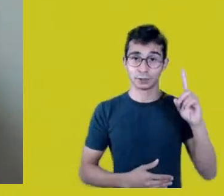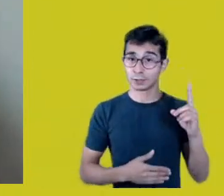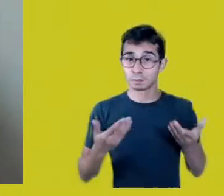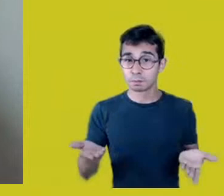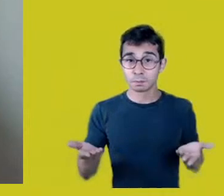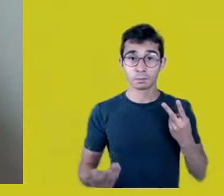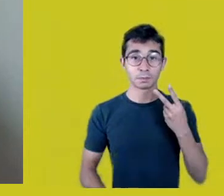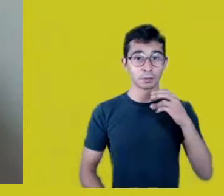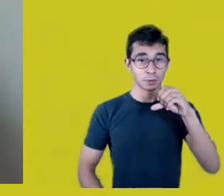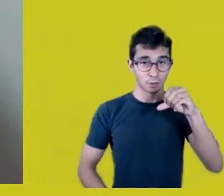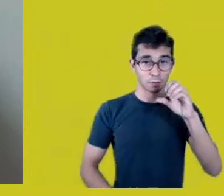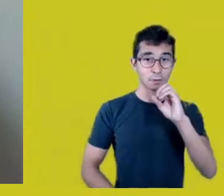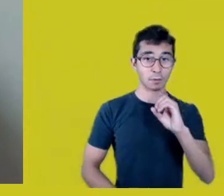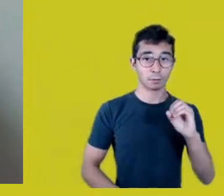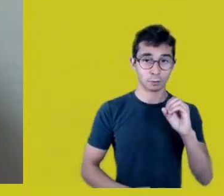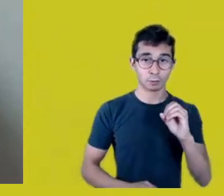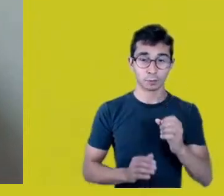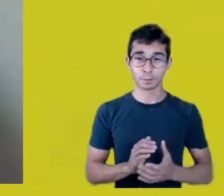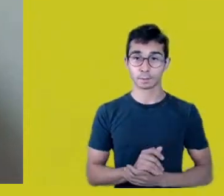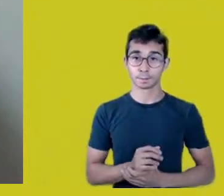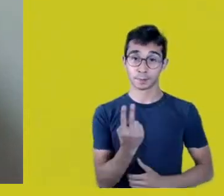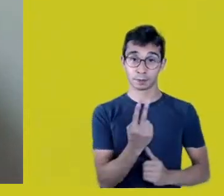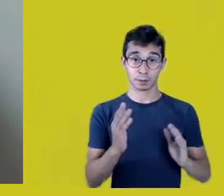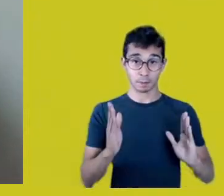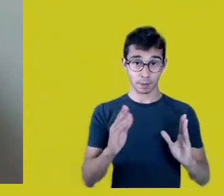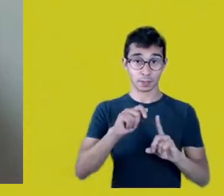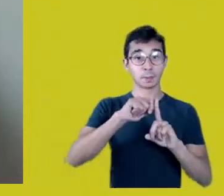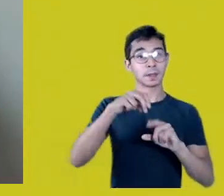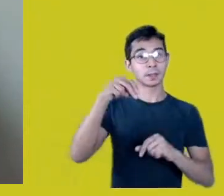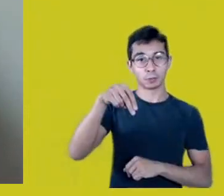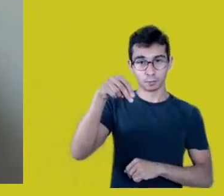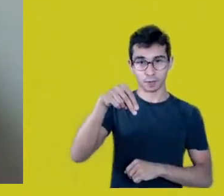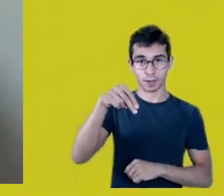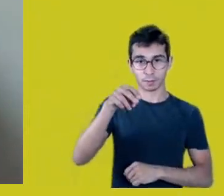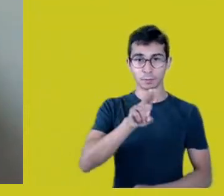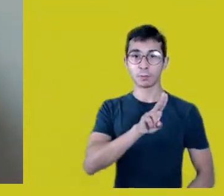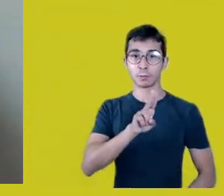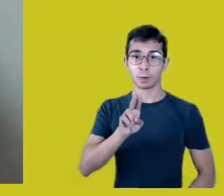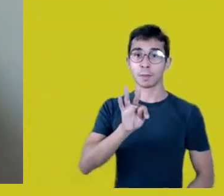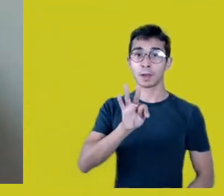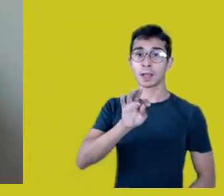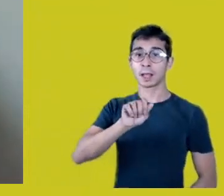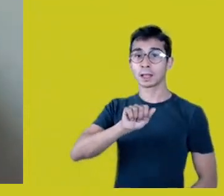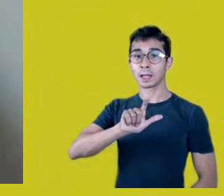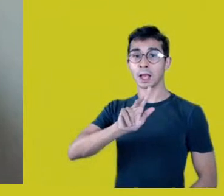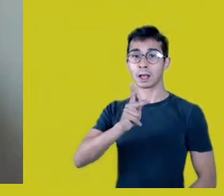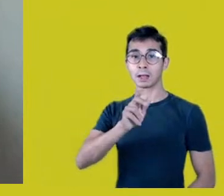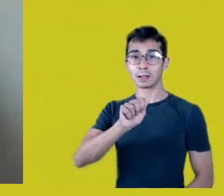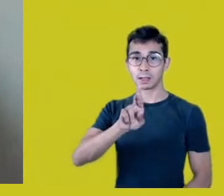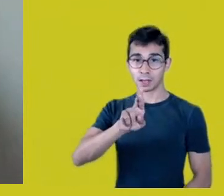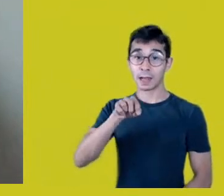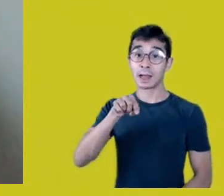is Cutting, and this one requires signing up previously. Signing up is already closed, actually.